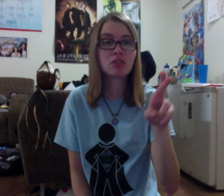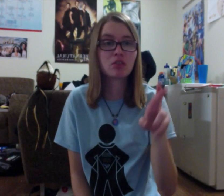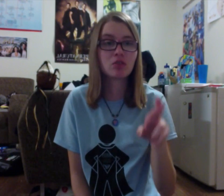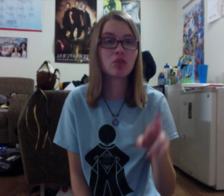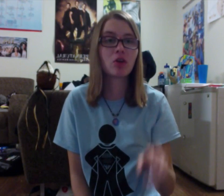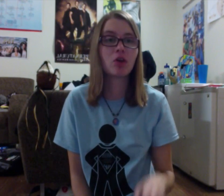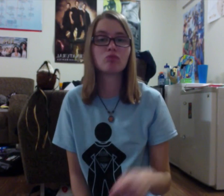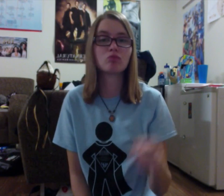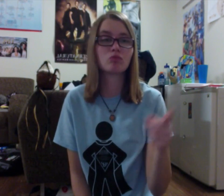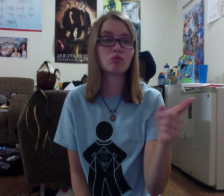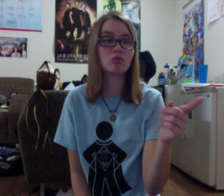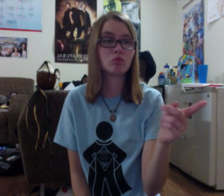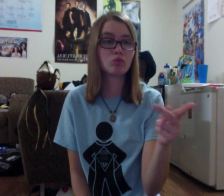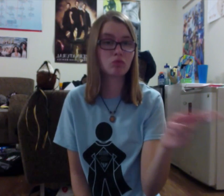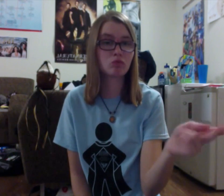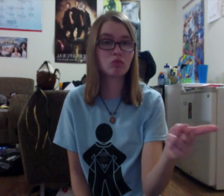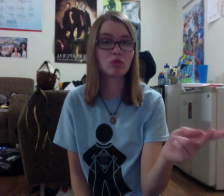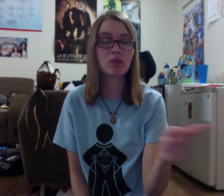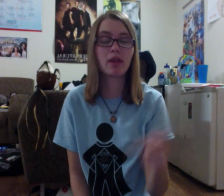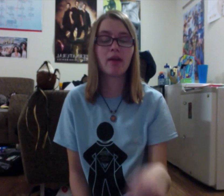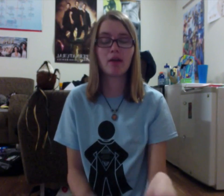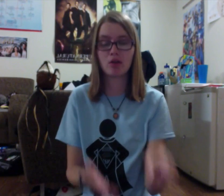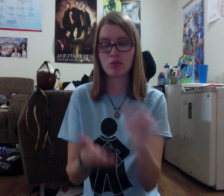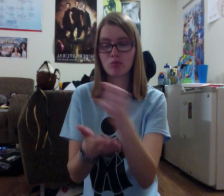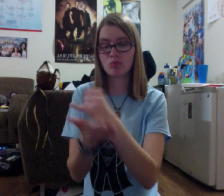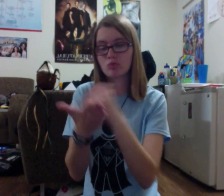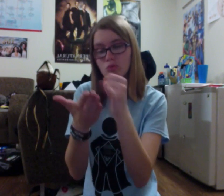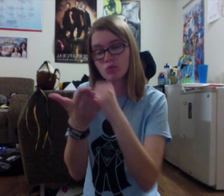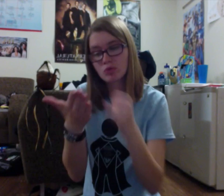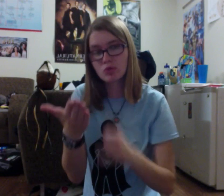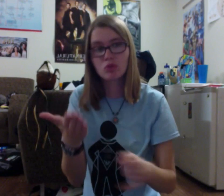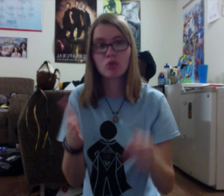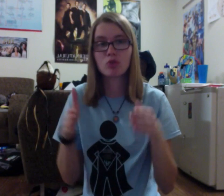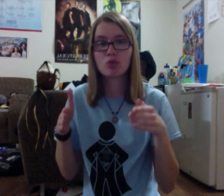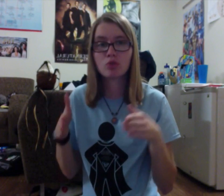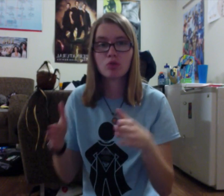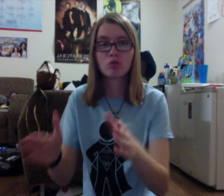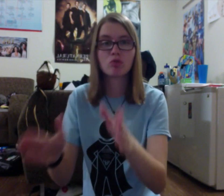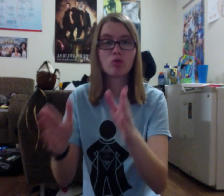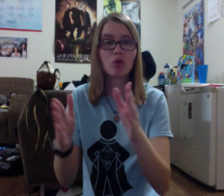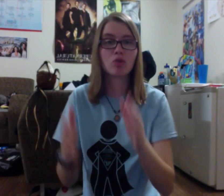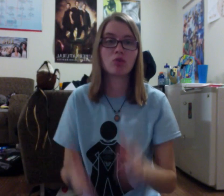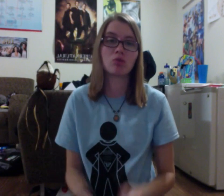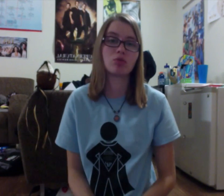and charted the roads.